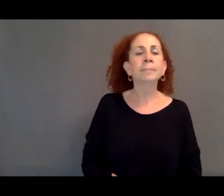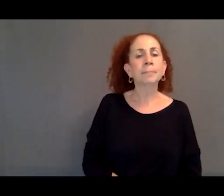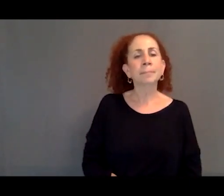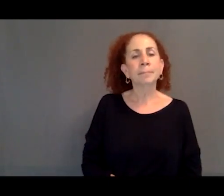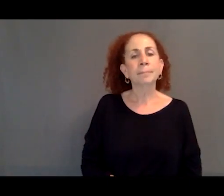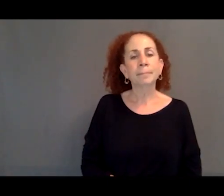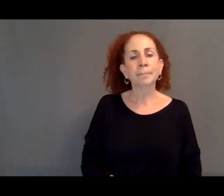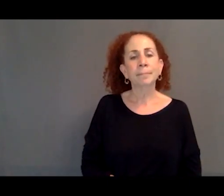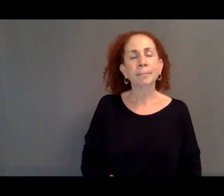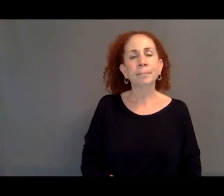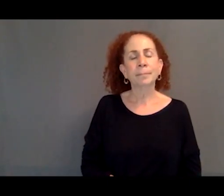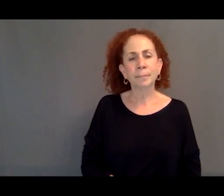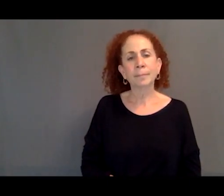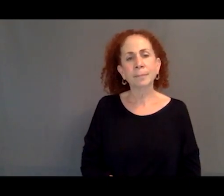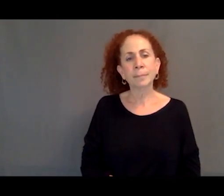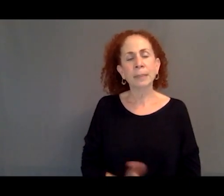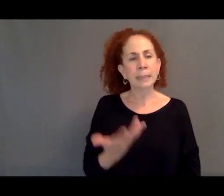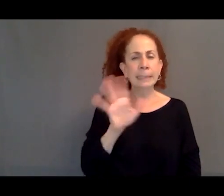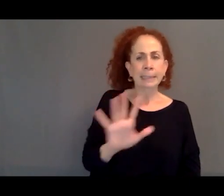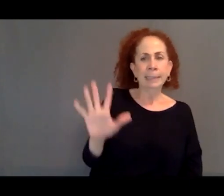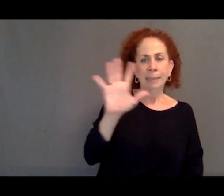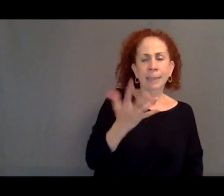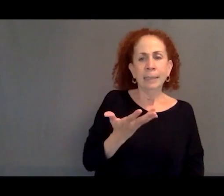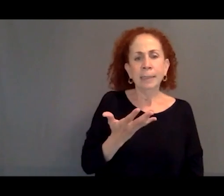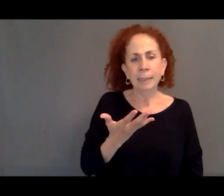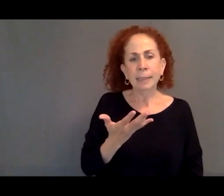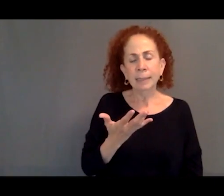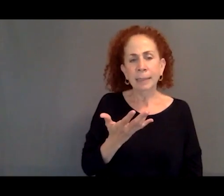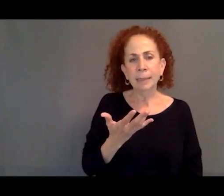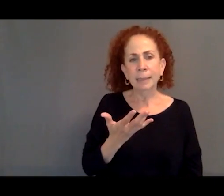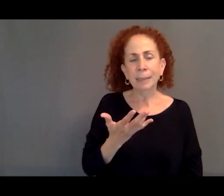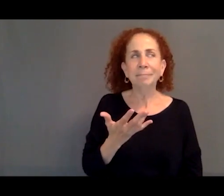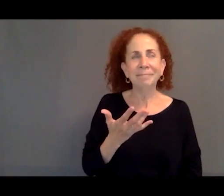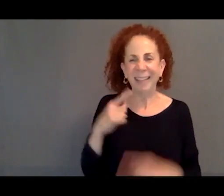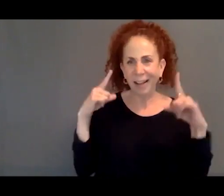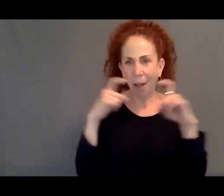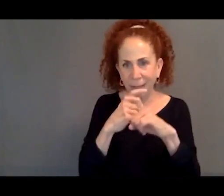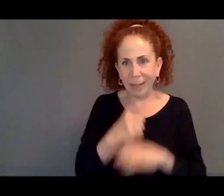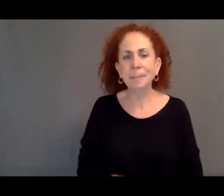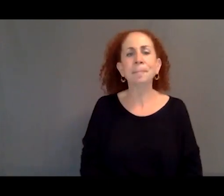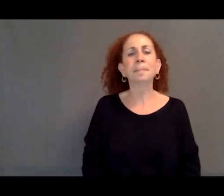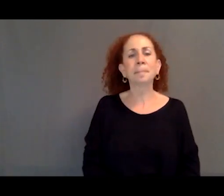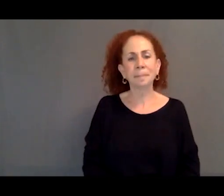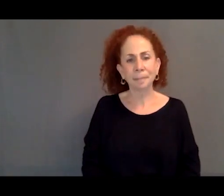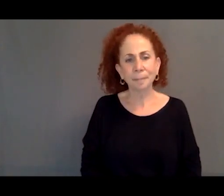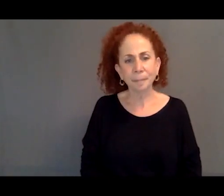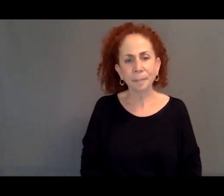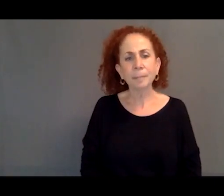But this is kind of complicated.